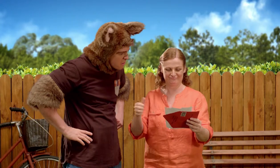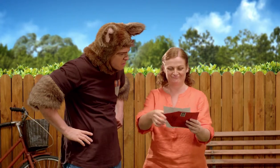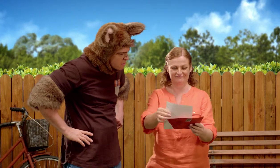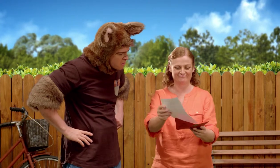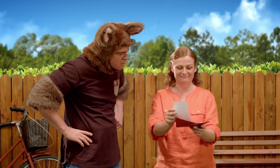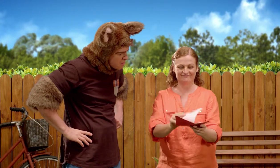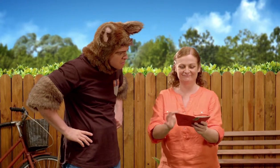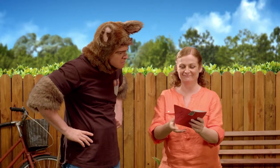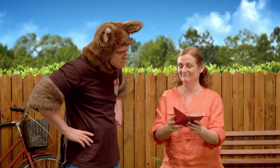Aww.